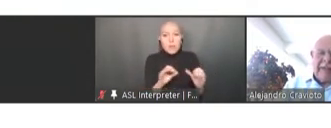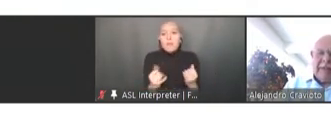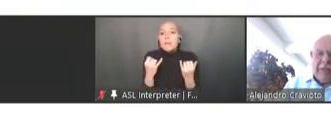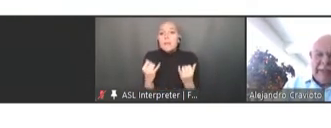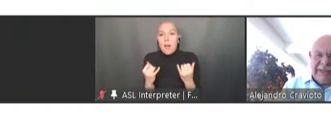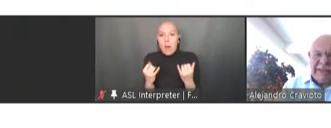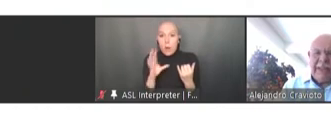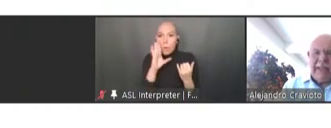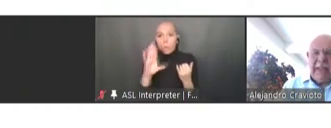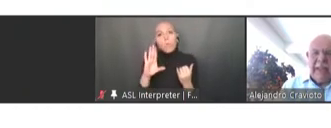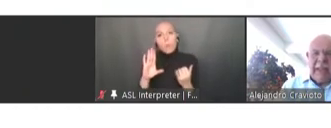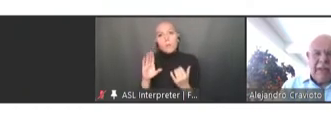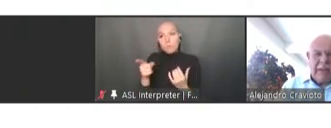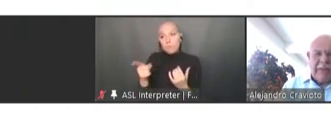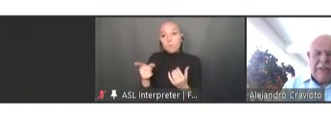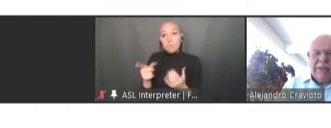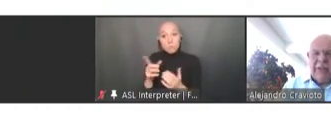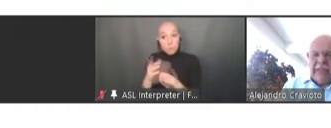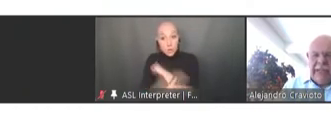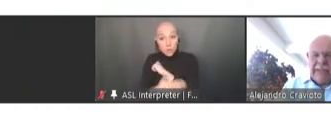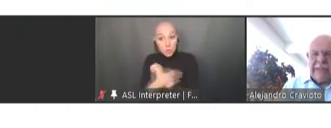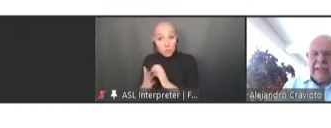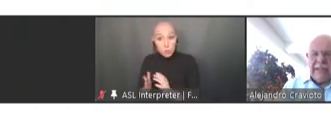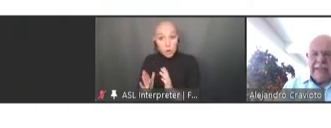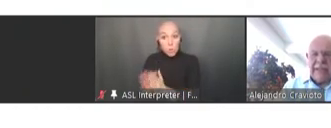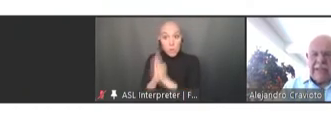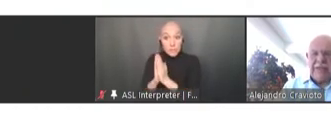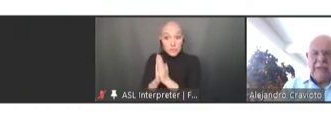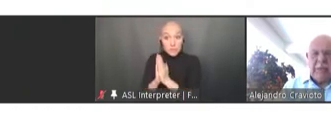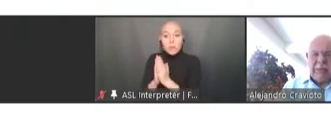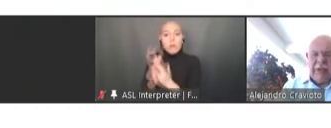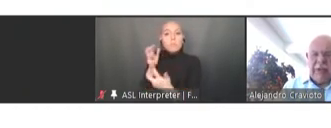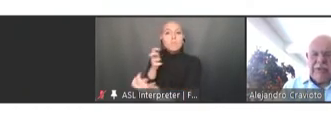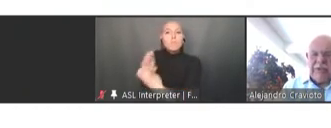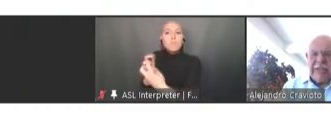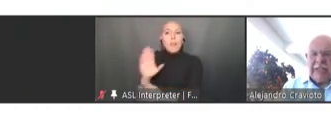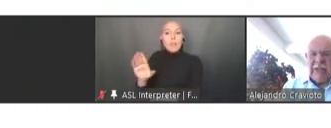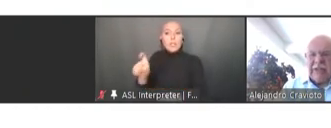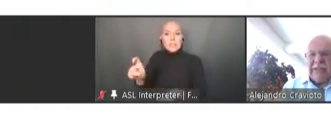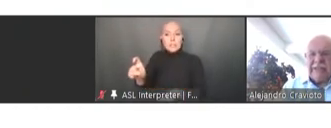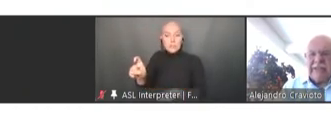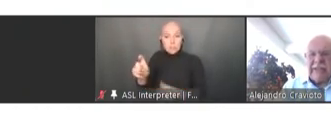request according to their needs and their size of the populations and not necessarily